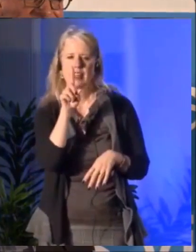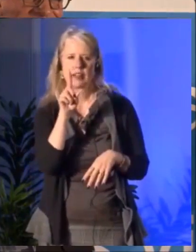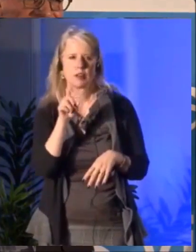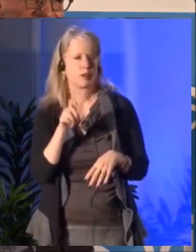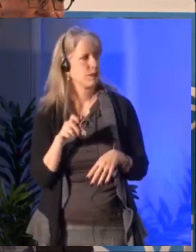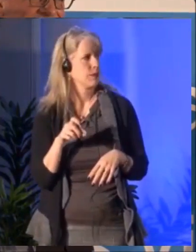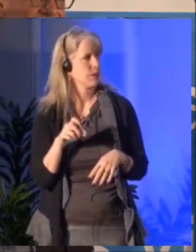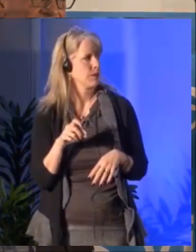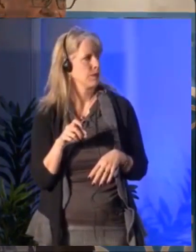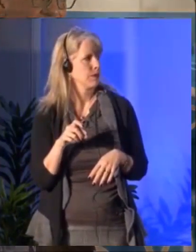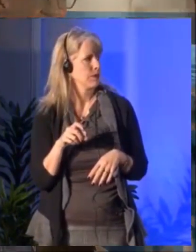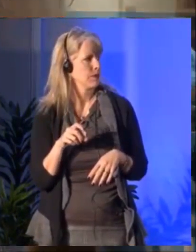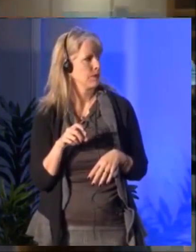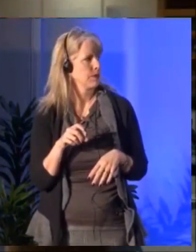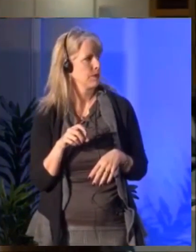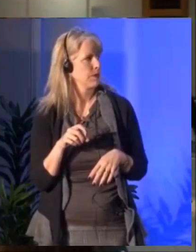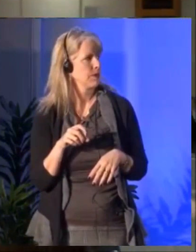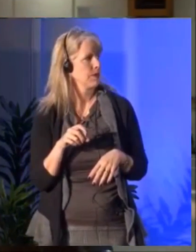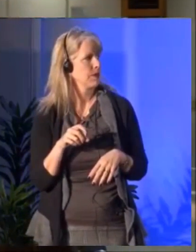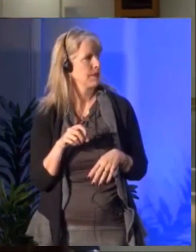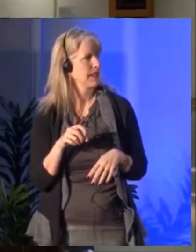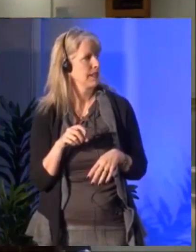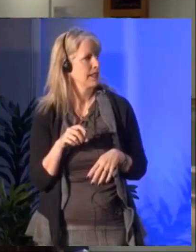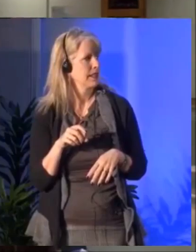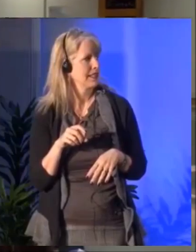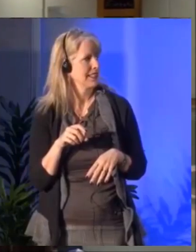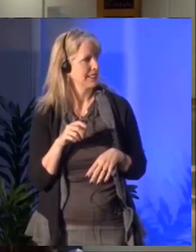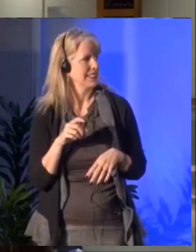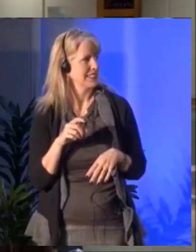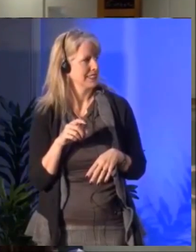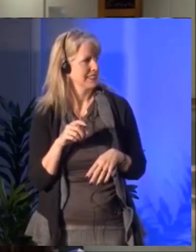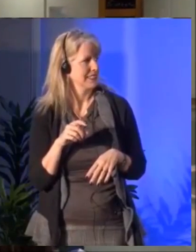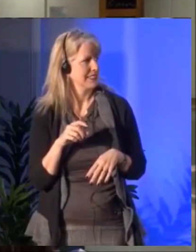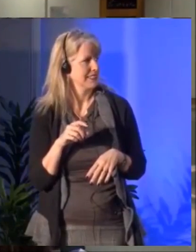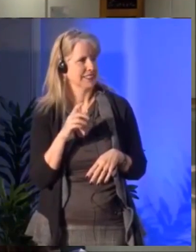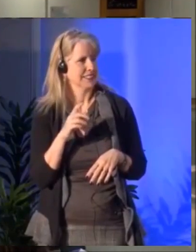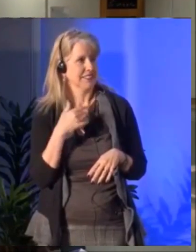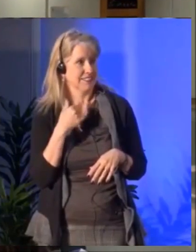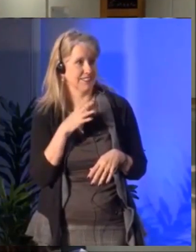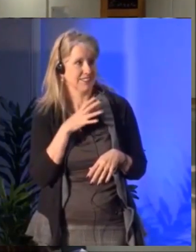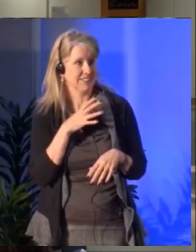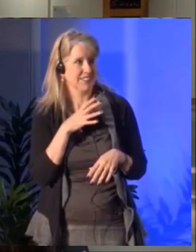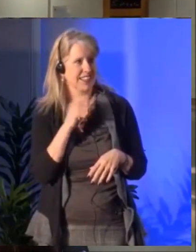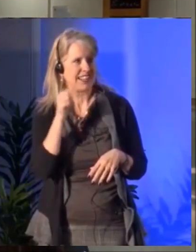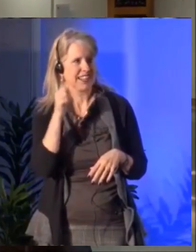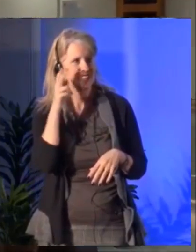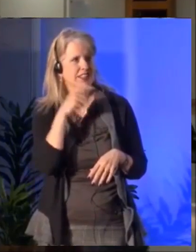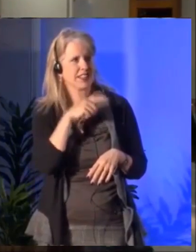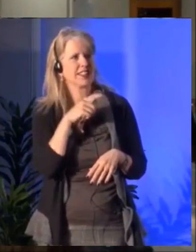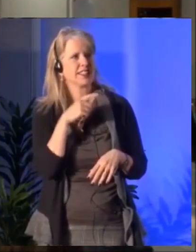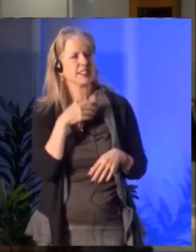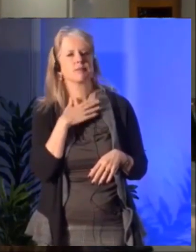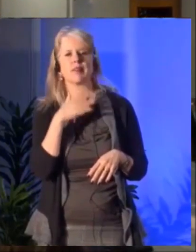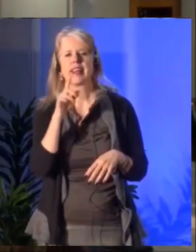My question actually is in the -- sorry, okay you're fine.